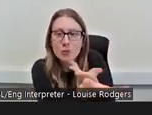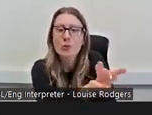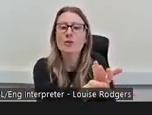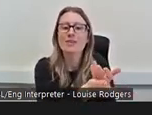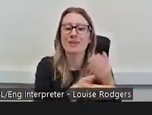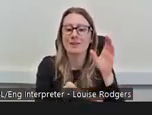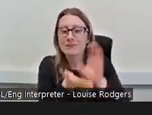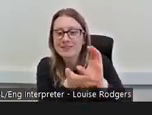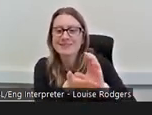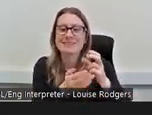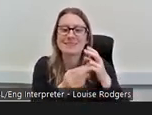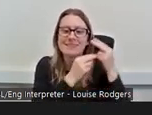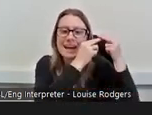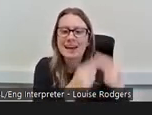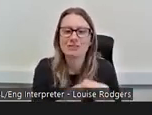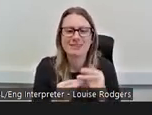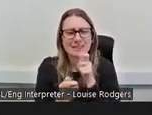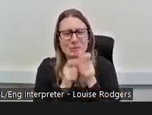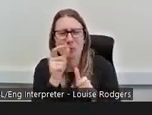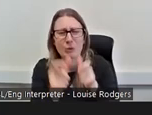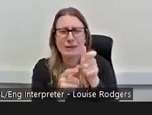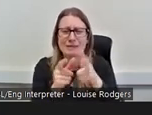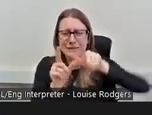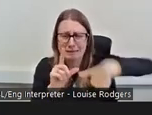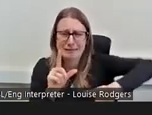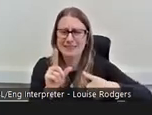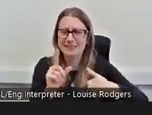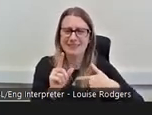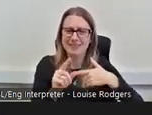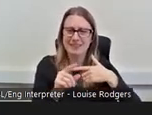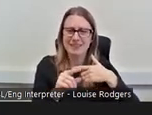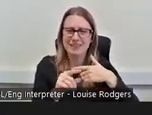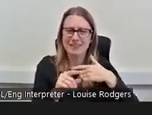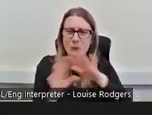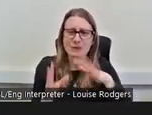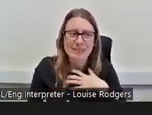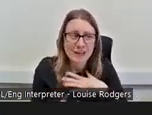all those terms, the language, it's not as scary as it seems. We do want to support people,